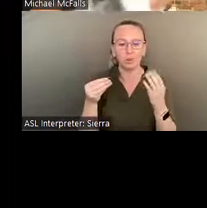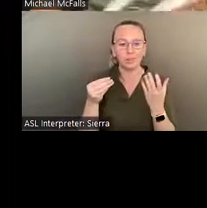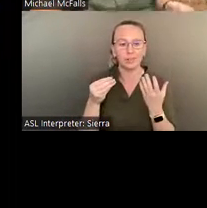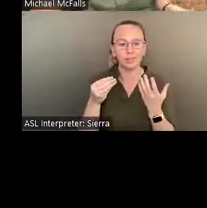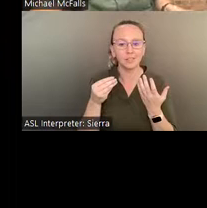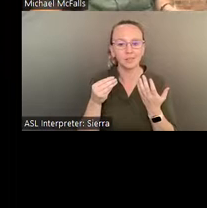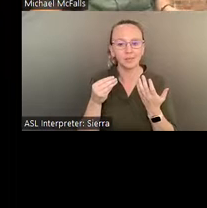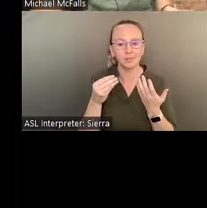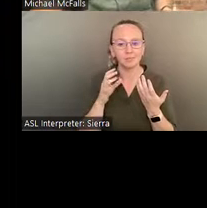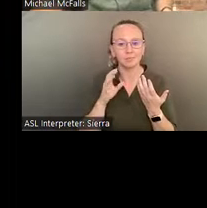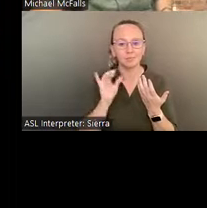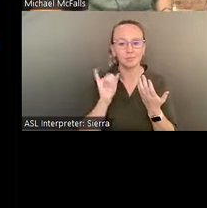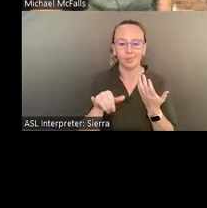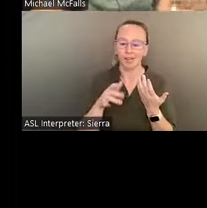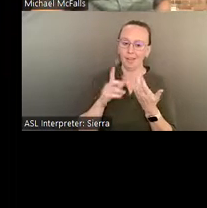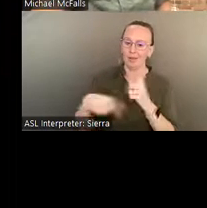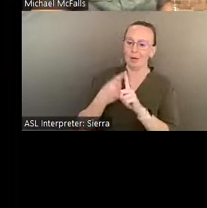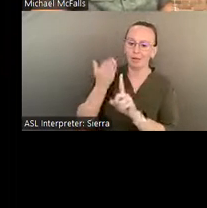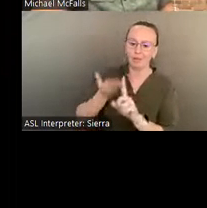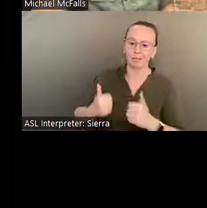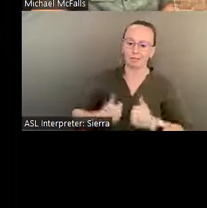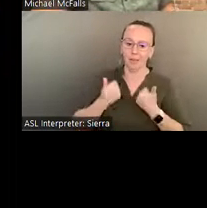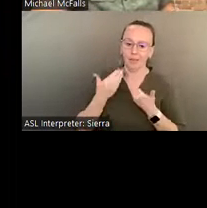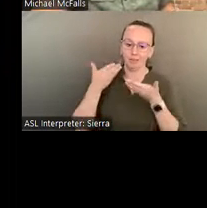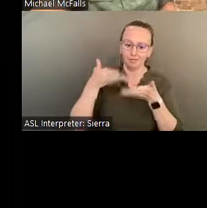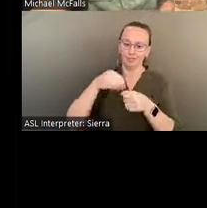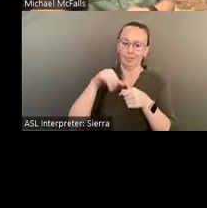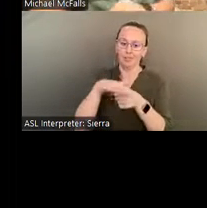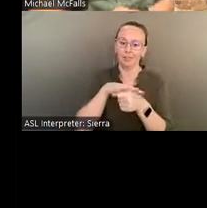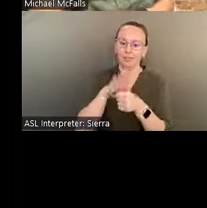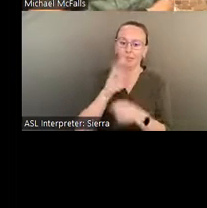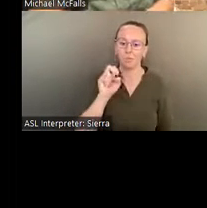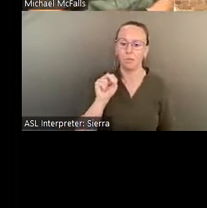Buena Vista.